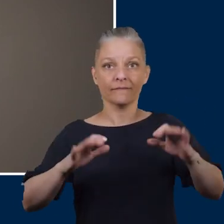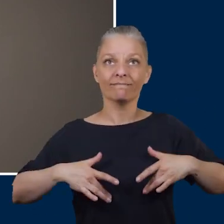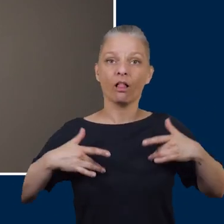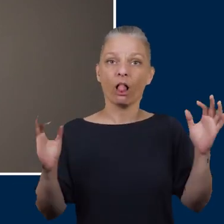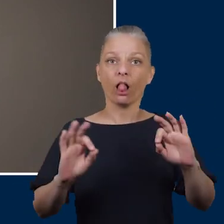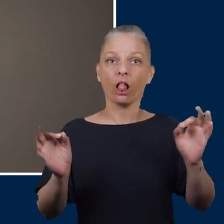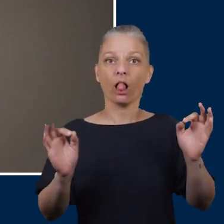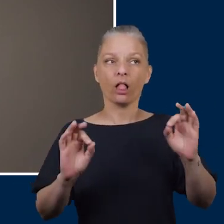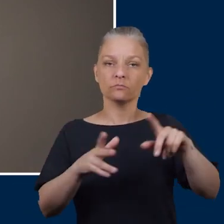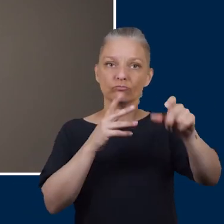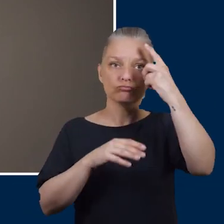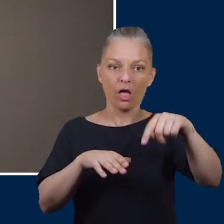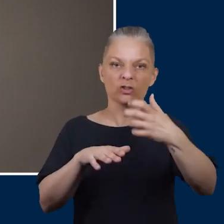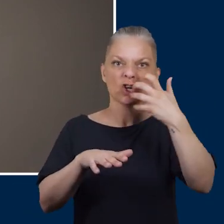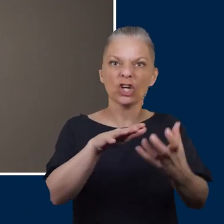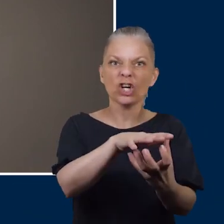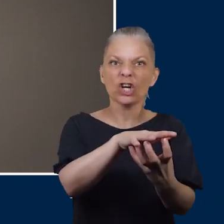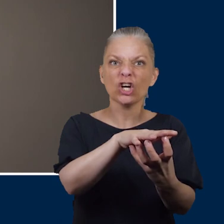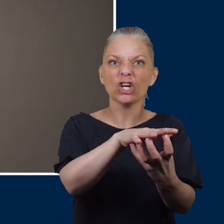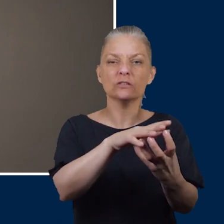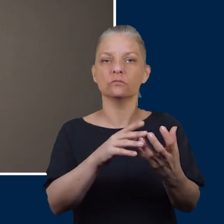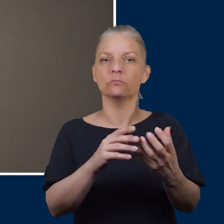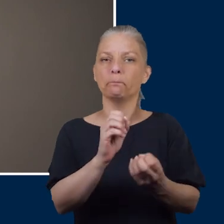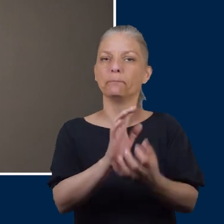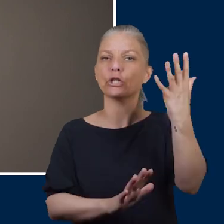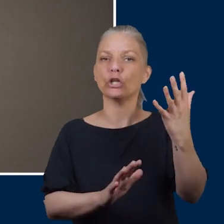but before you go into bed put the electric blanket off to make sure it's not too warm.